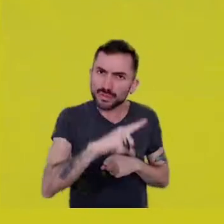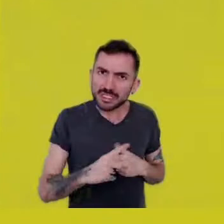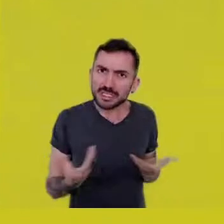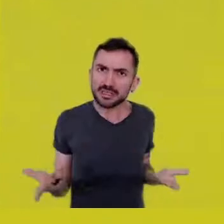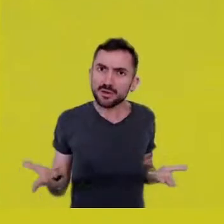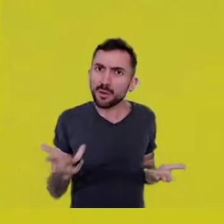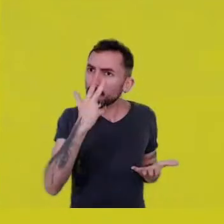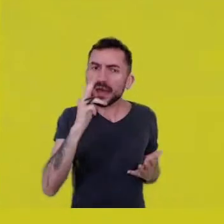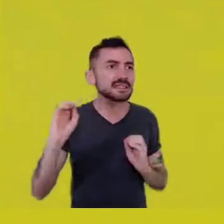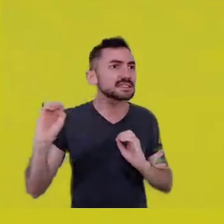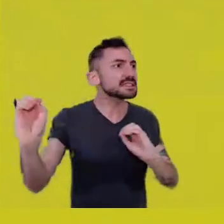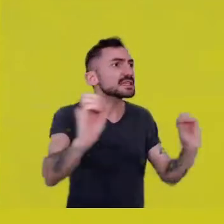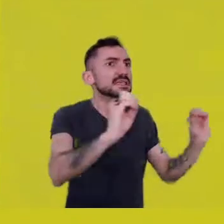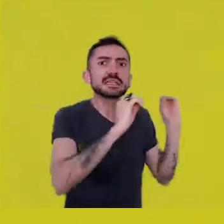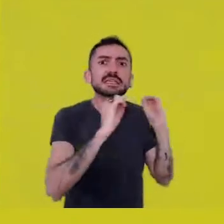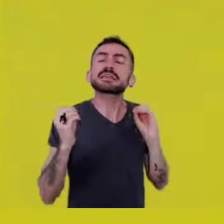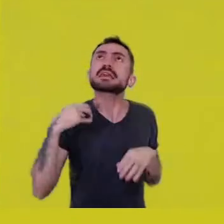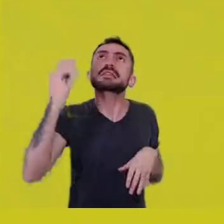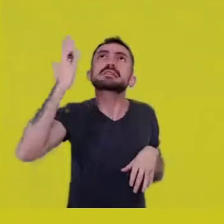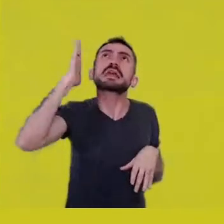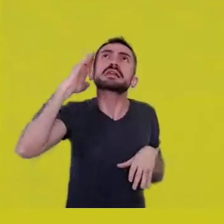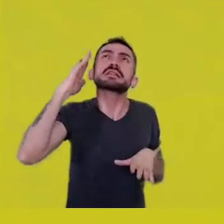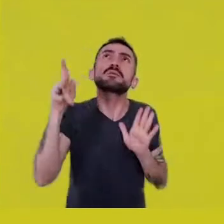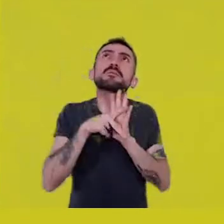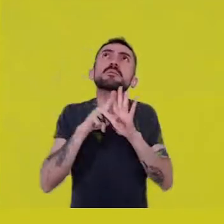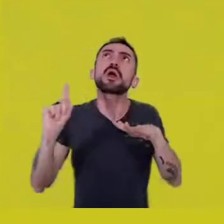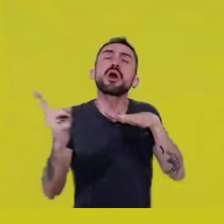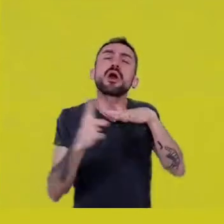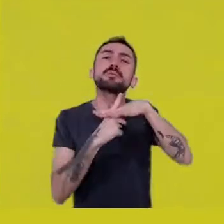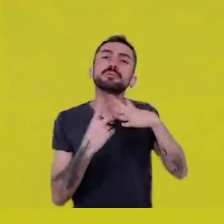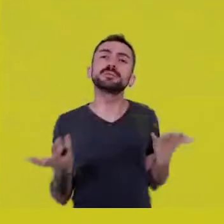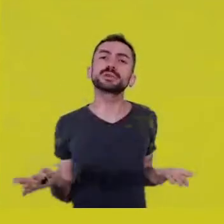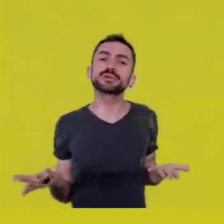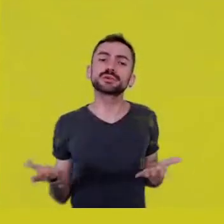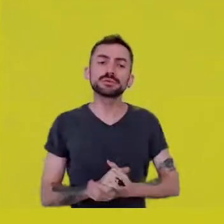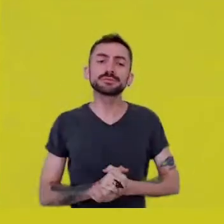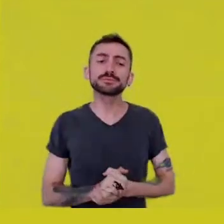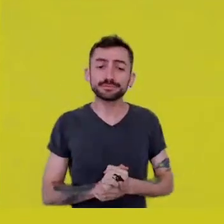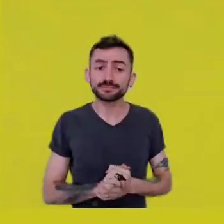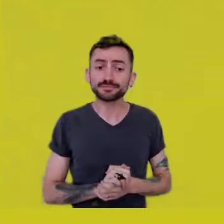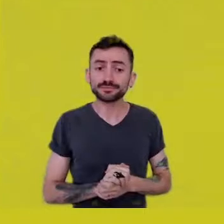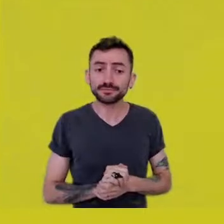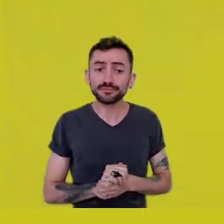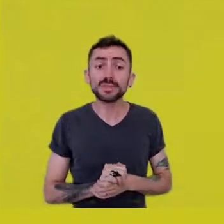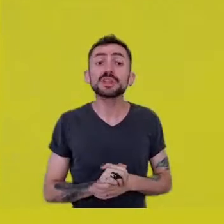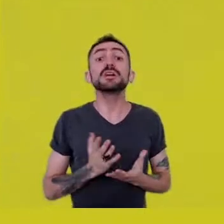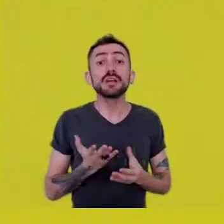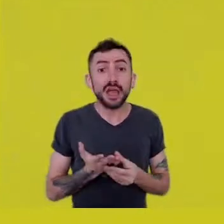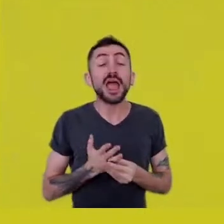Then it would be the case of thinking how these people, these individuals